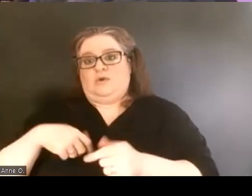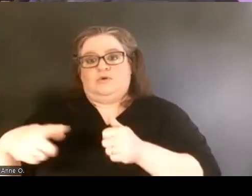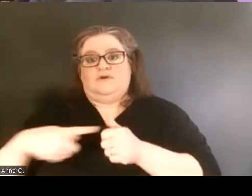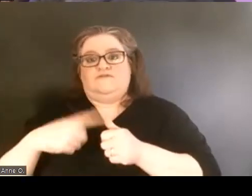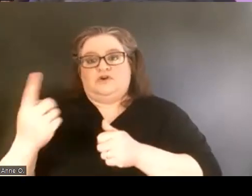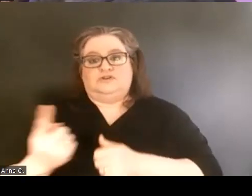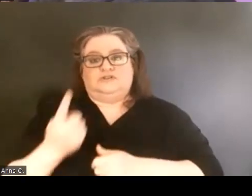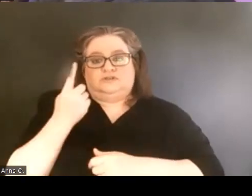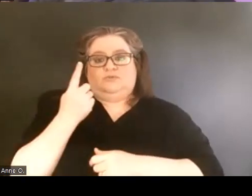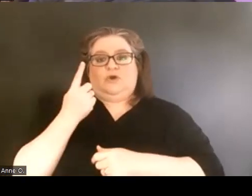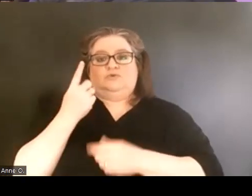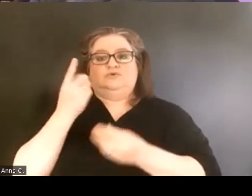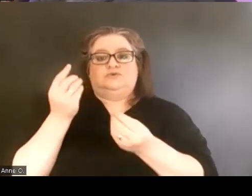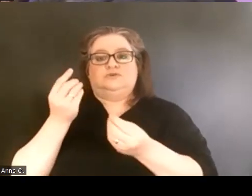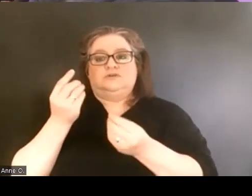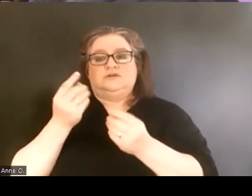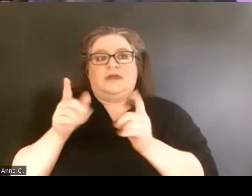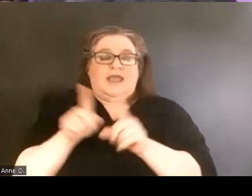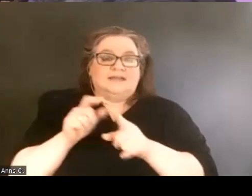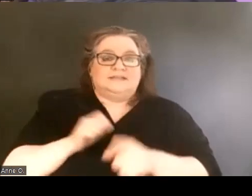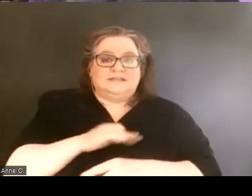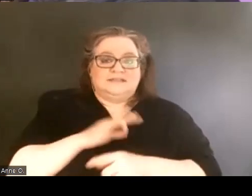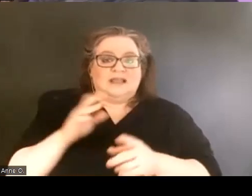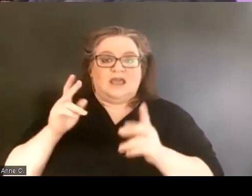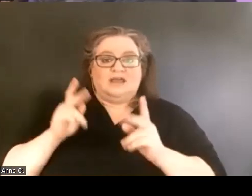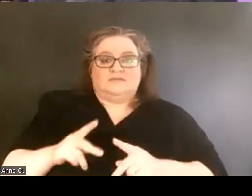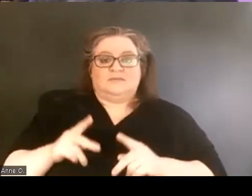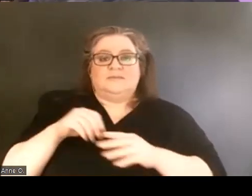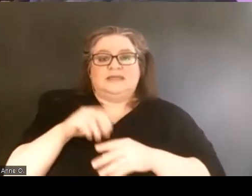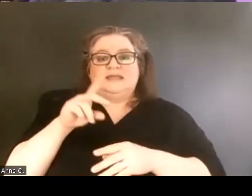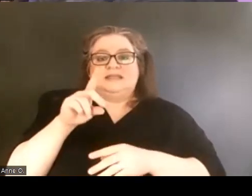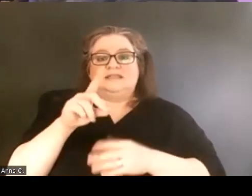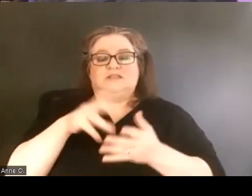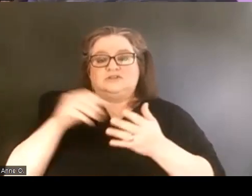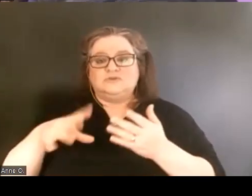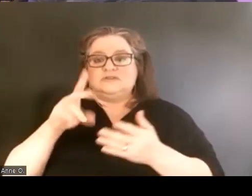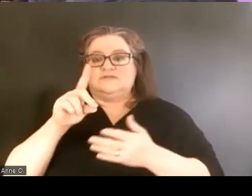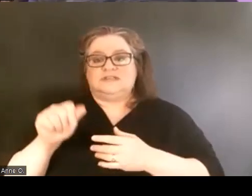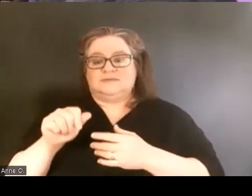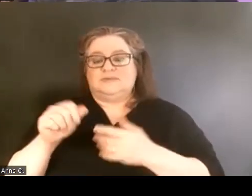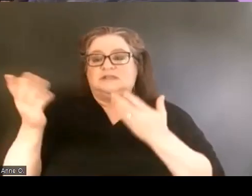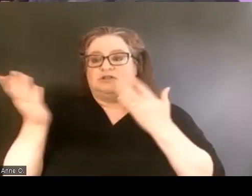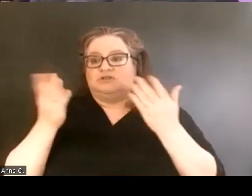in the student Disability Services Office by the group of students